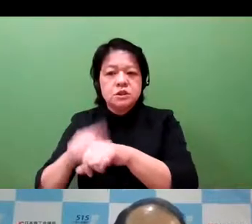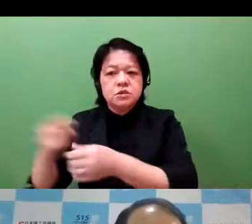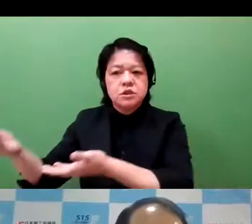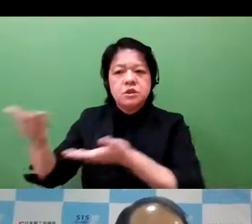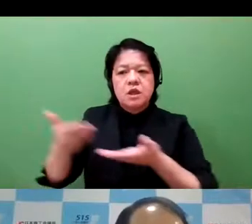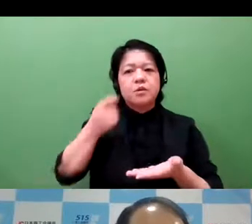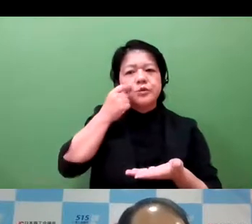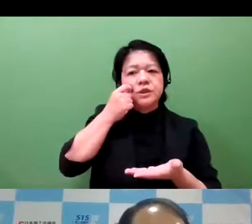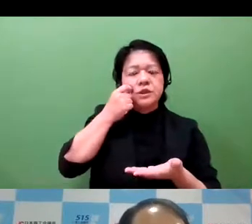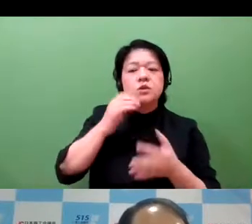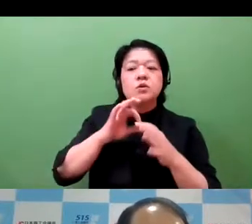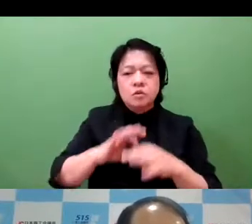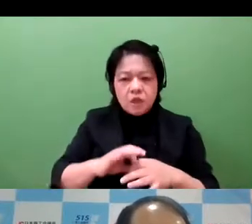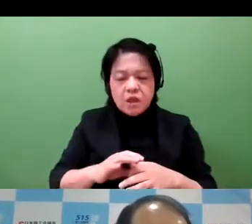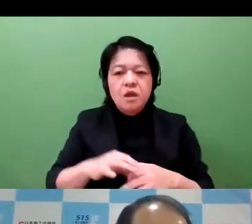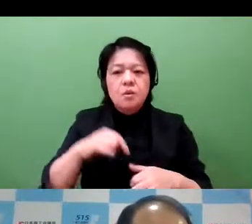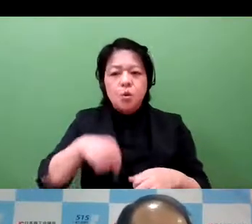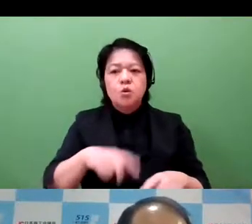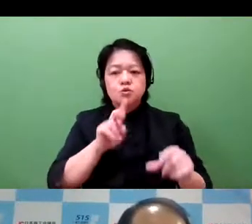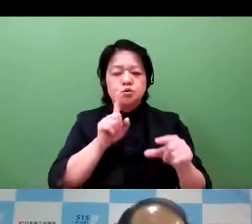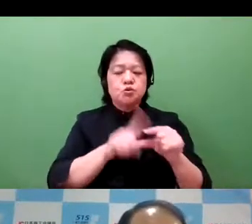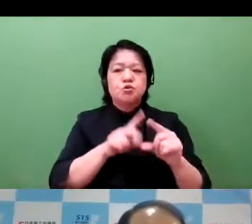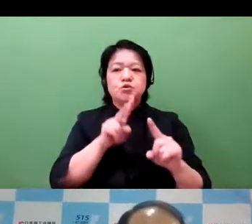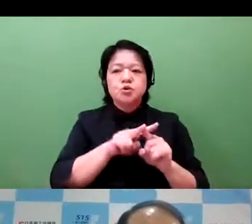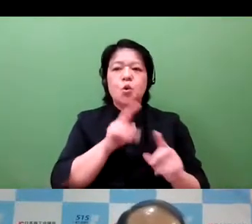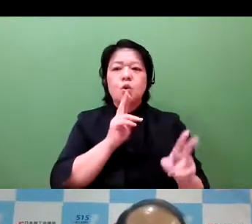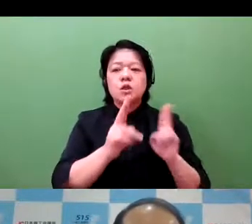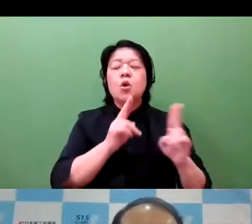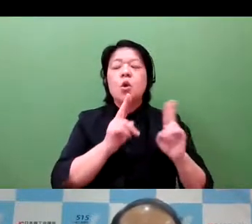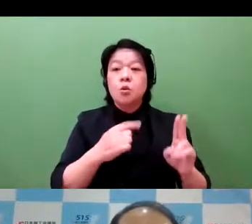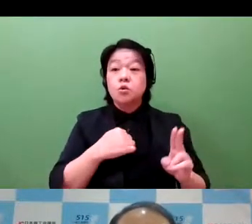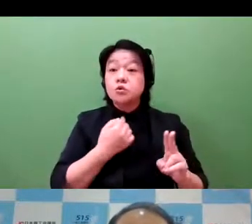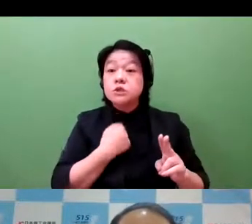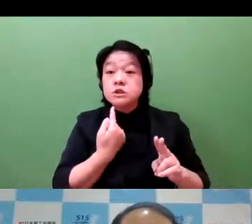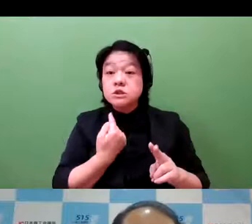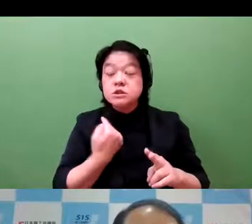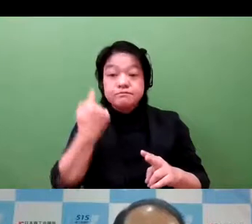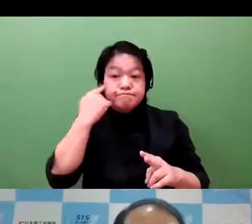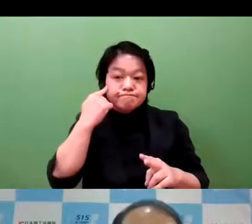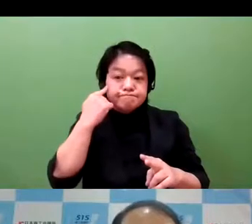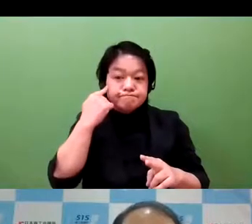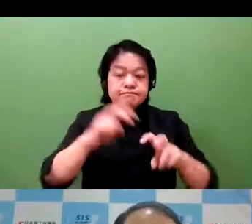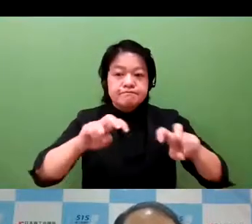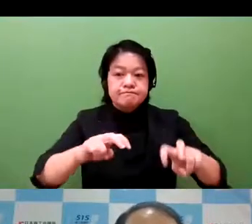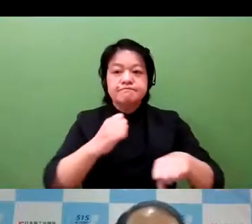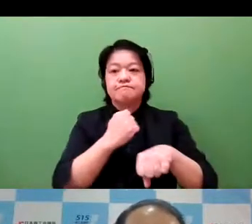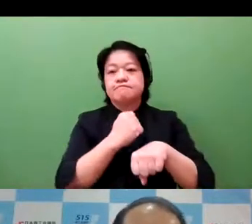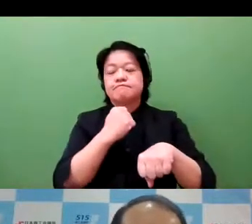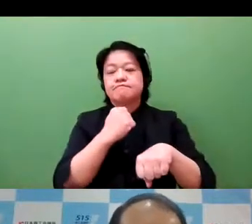This is a case of IP drain, These third categories, small and medium-sized enterprises, can no longer count on technology transfer